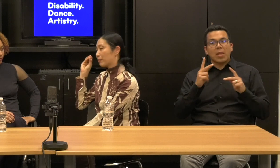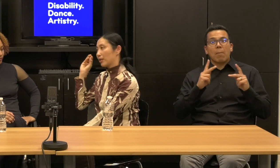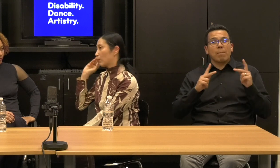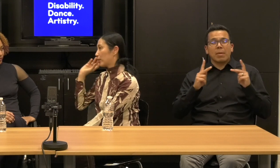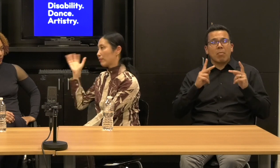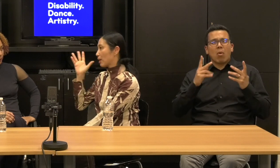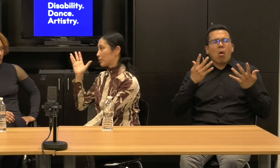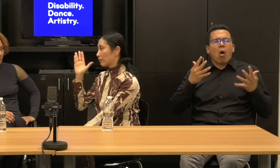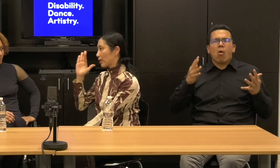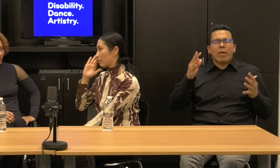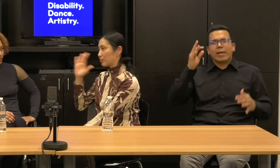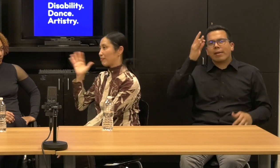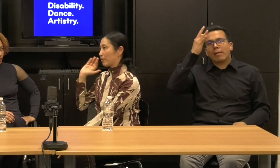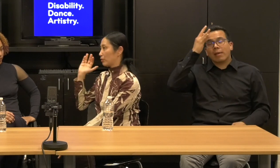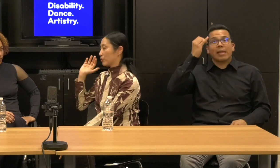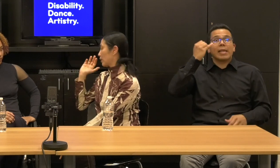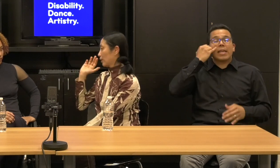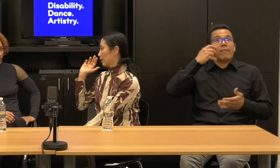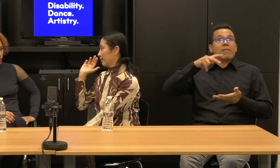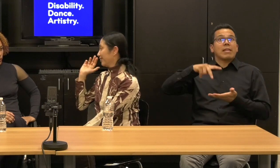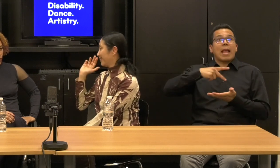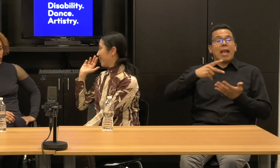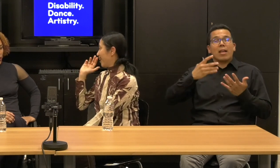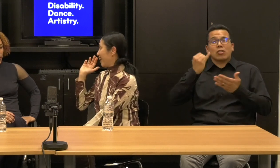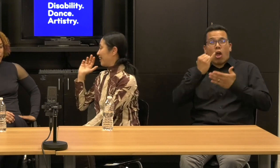I think whatever comes out of them must be very interesting.